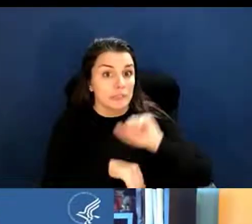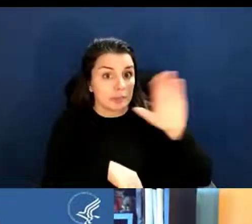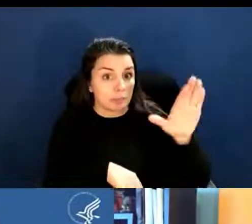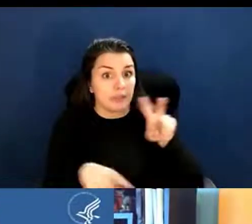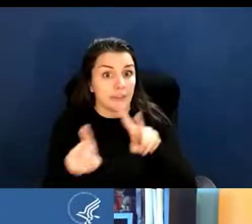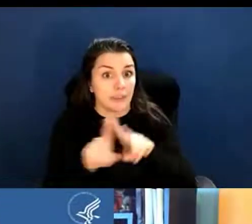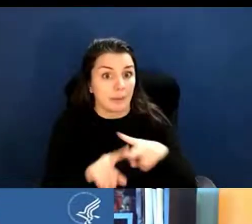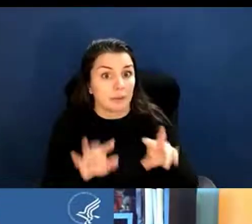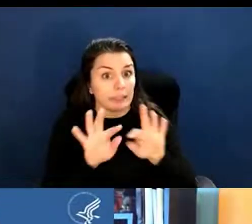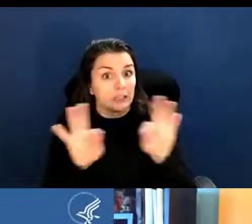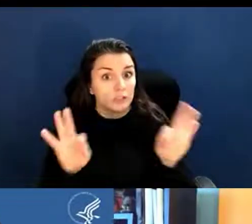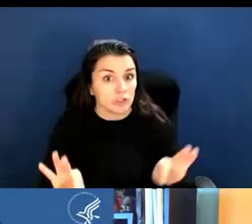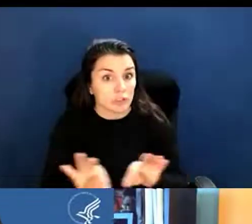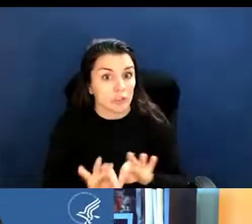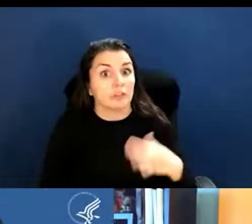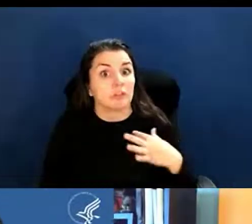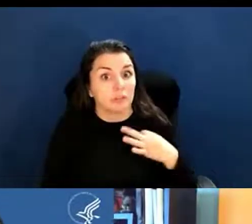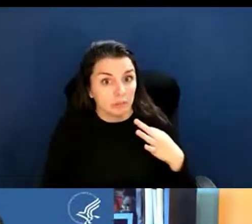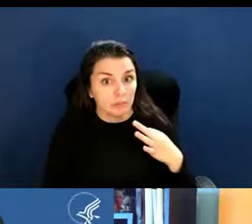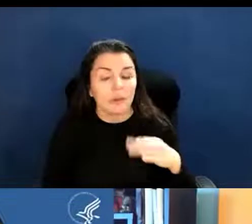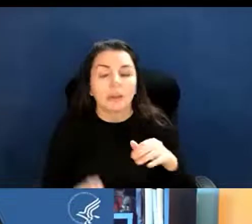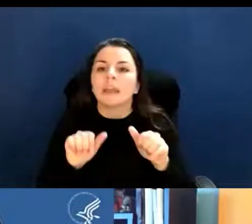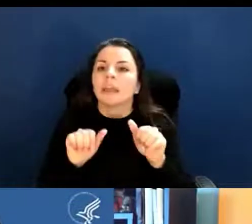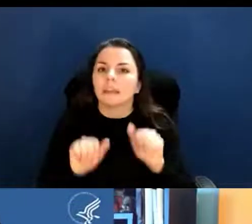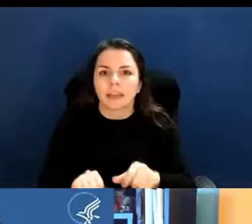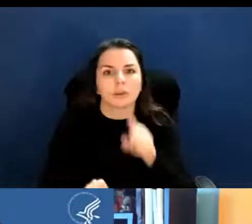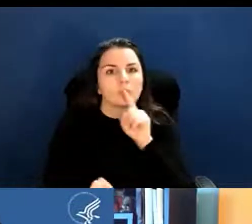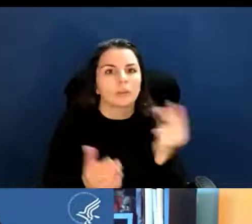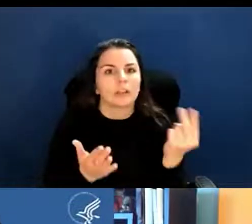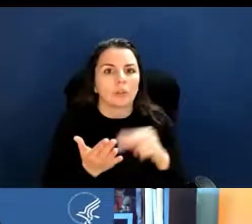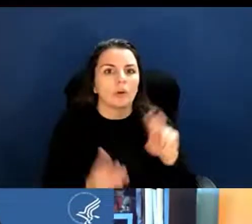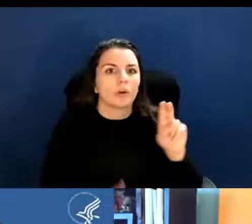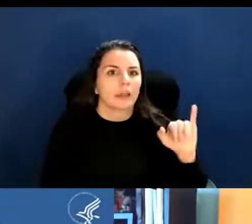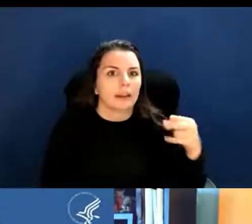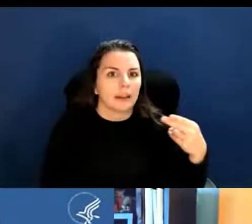you can always go to the NIH RePORTER website,